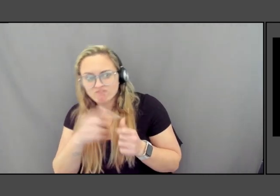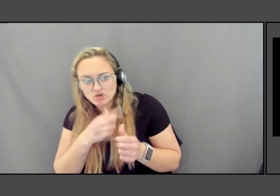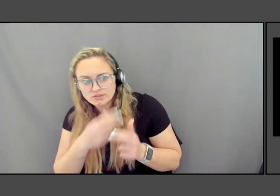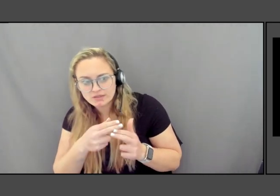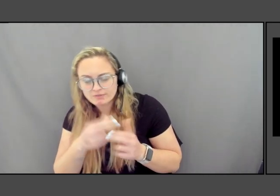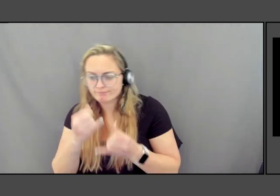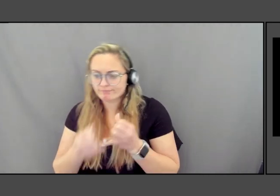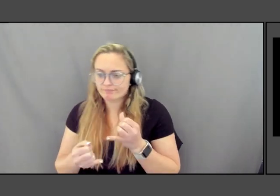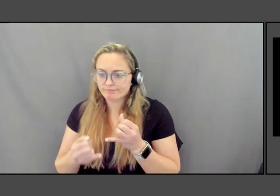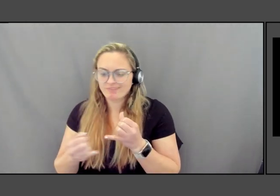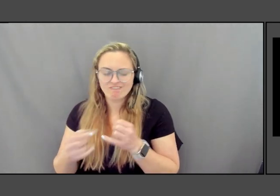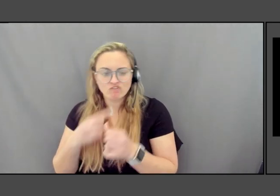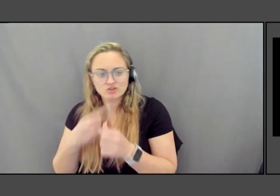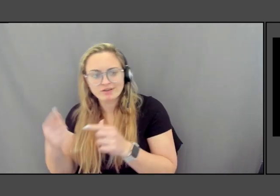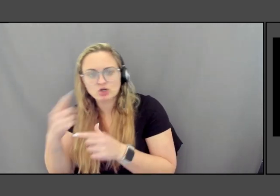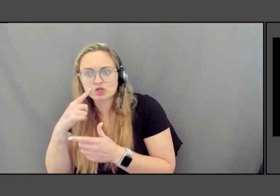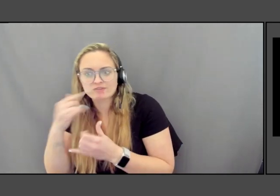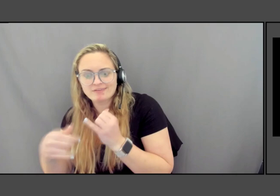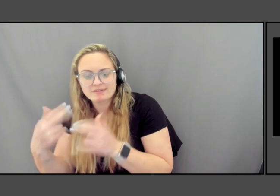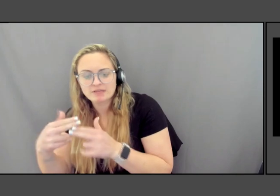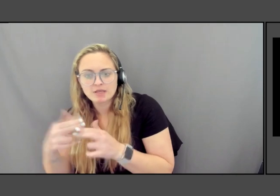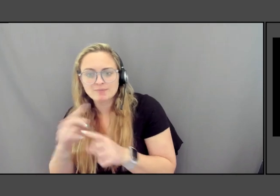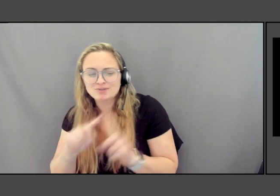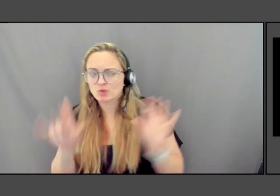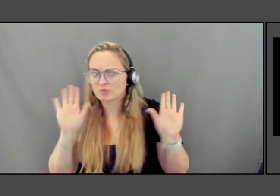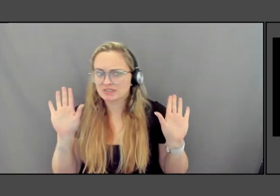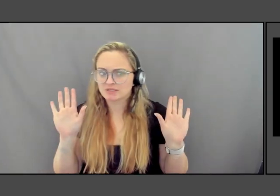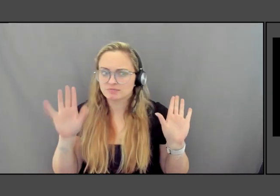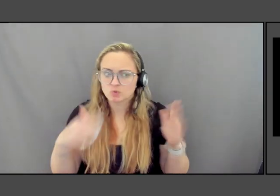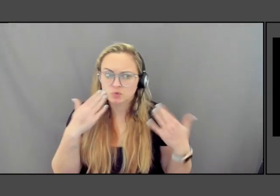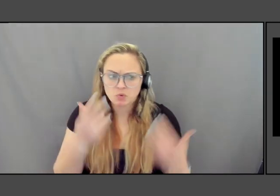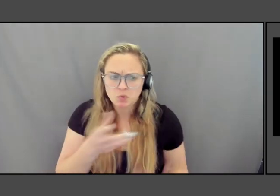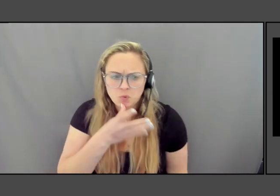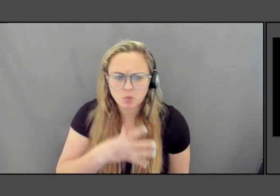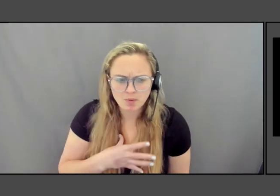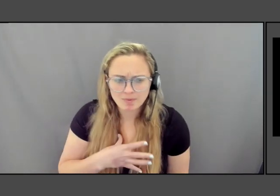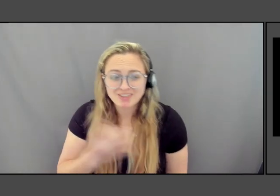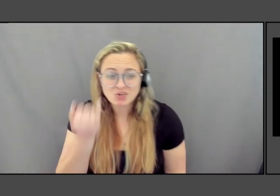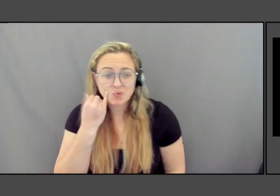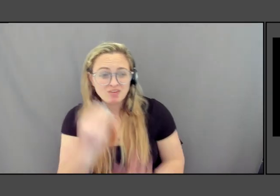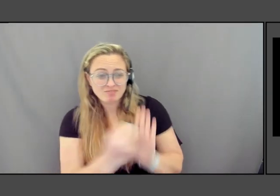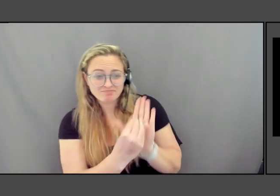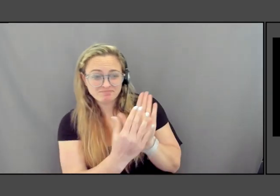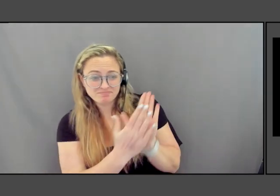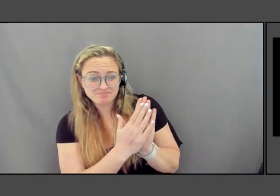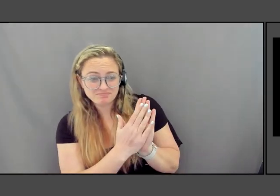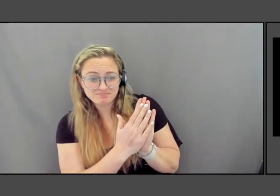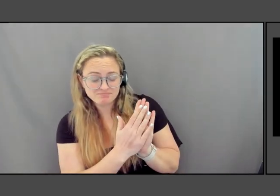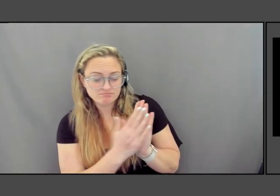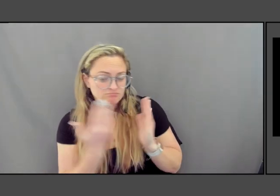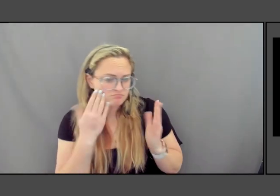it was an initial what are the chances it was a woman or a man. So there is a little footnote on that one.